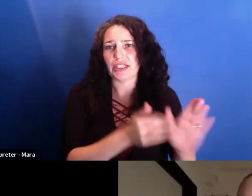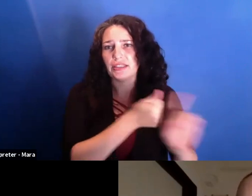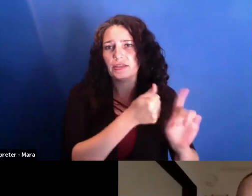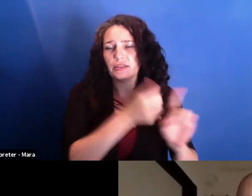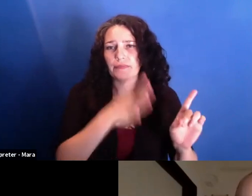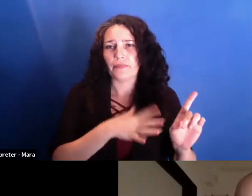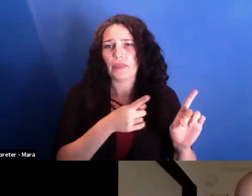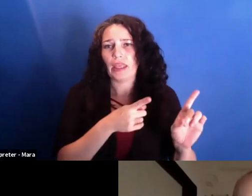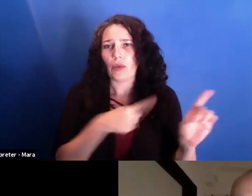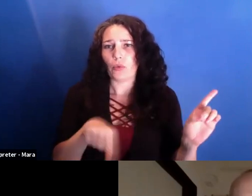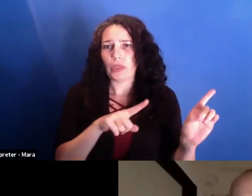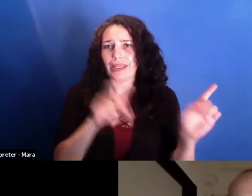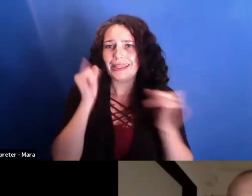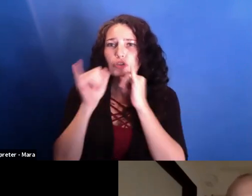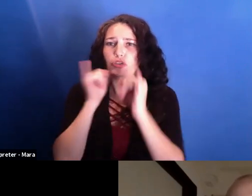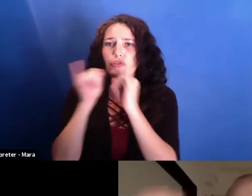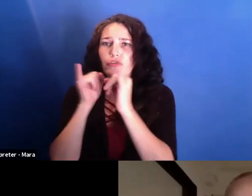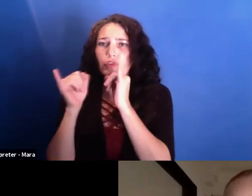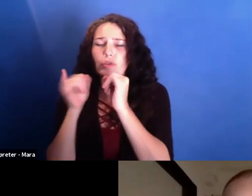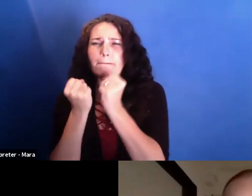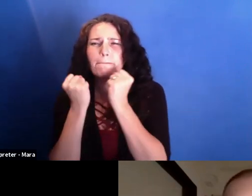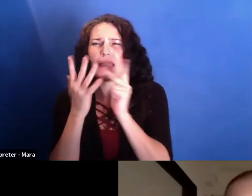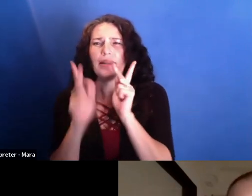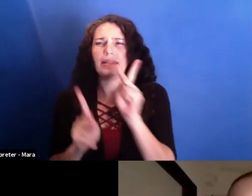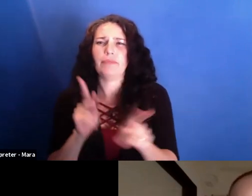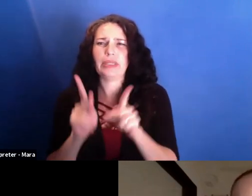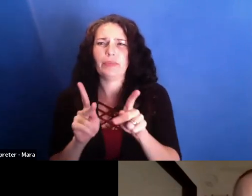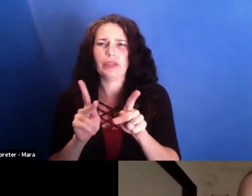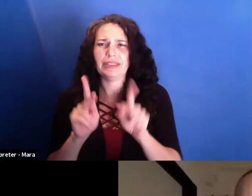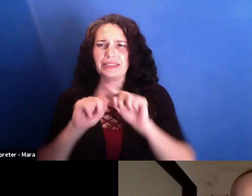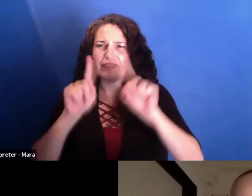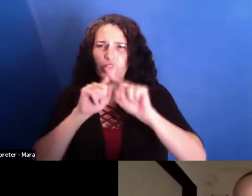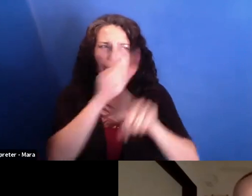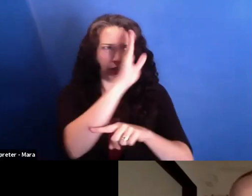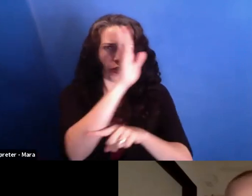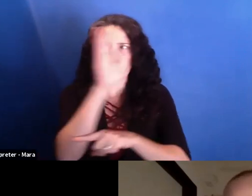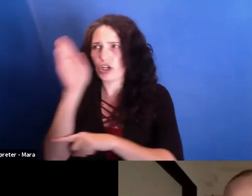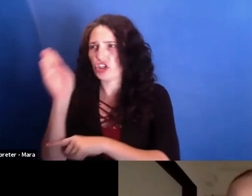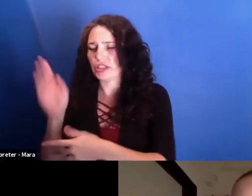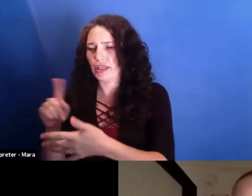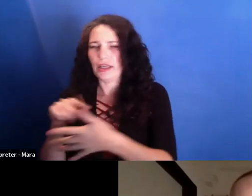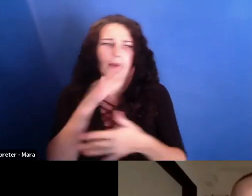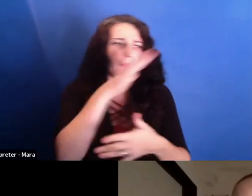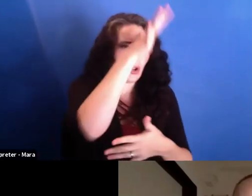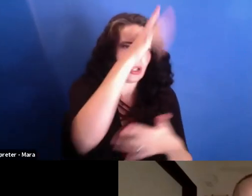And we interviewed many people, like, in all directions-- parents, doctors, politicians, just